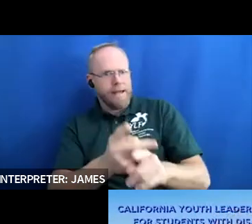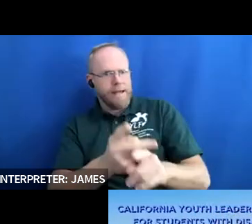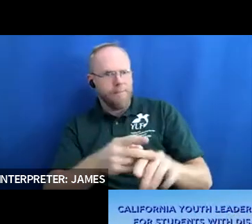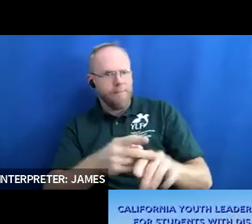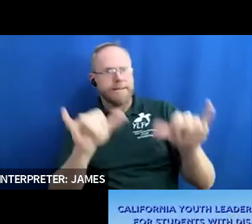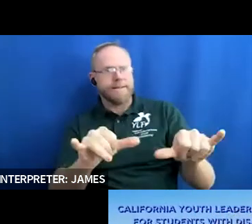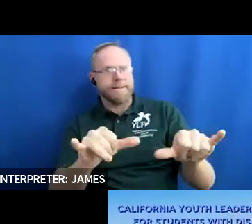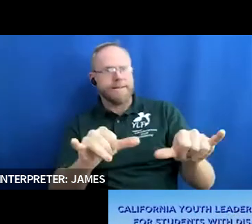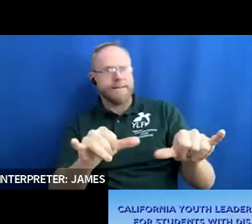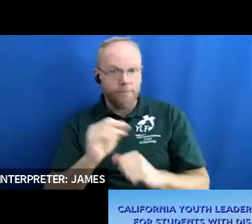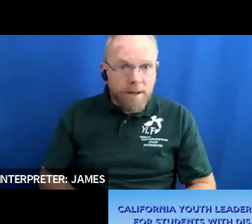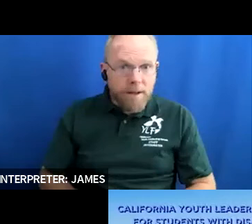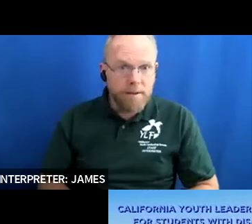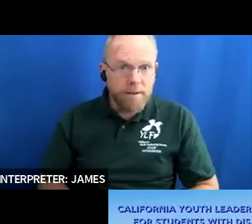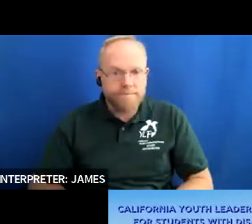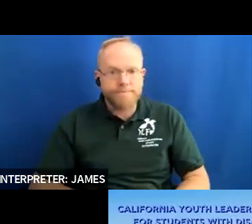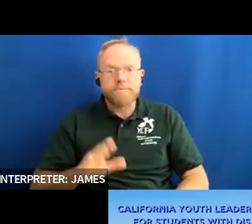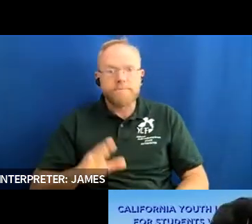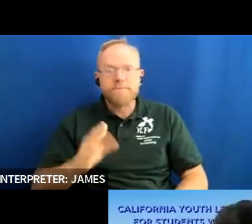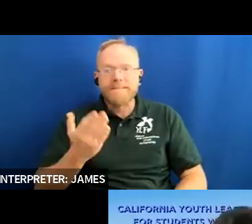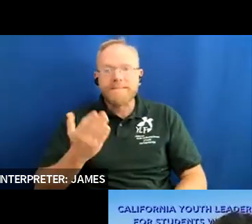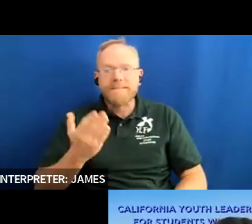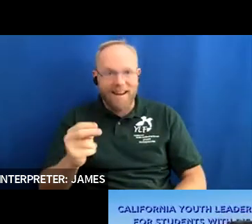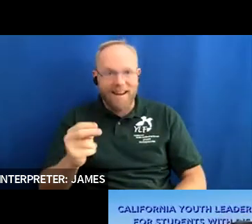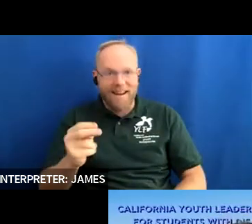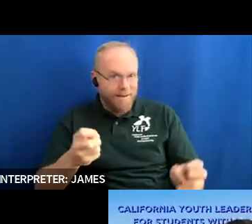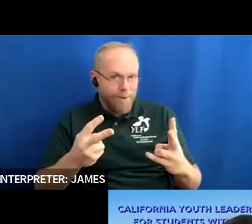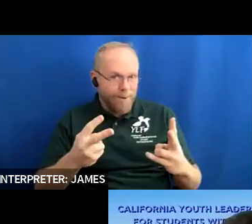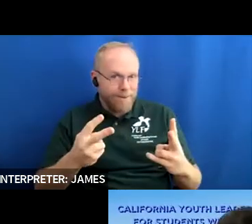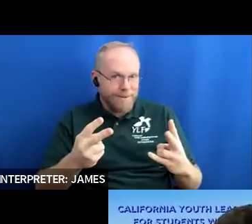so it looks like jen drops the cheers in the chat if anybody wants to open them up and read